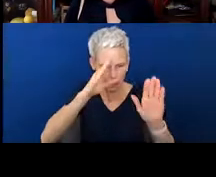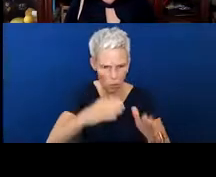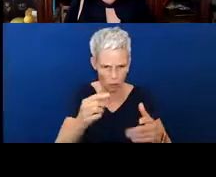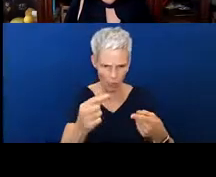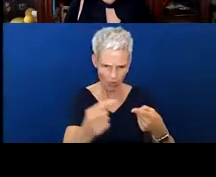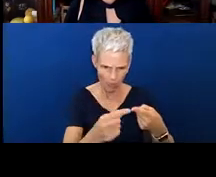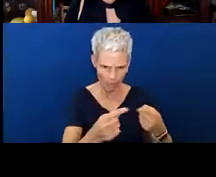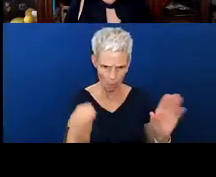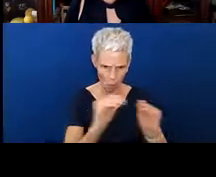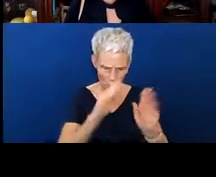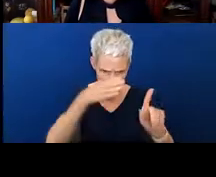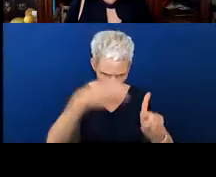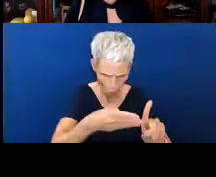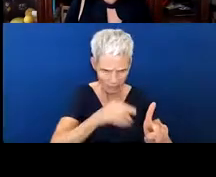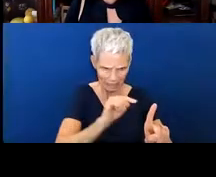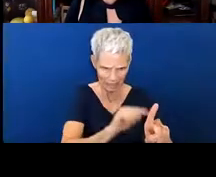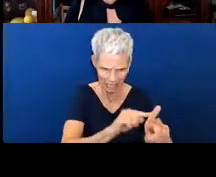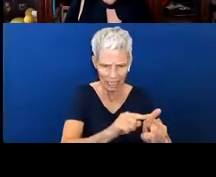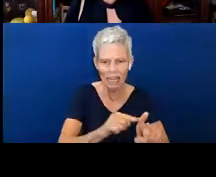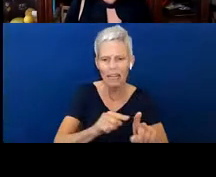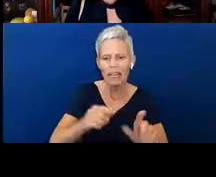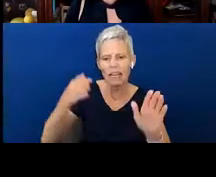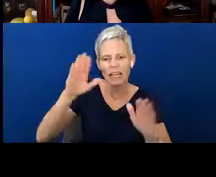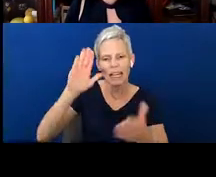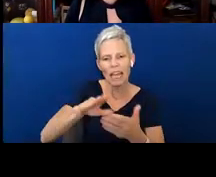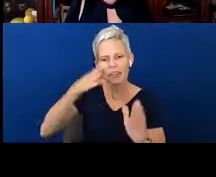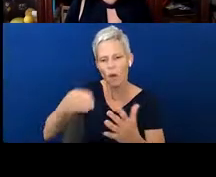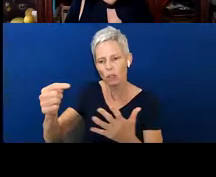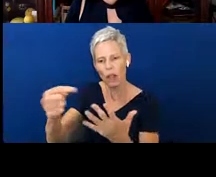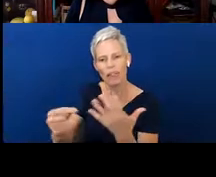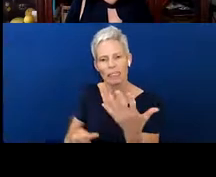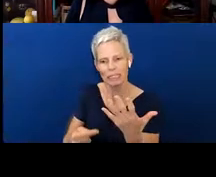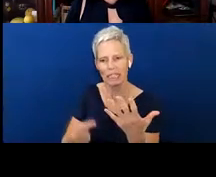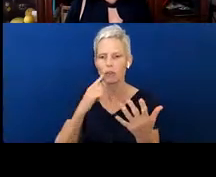And again, to acknowledge the strengths and the successes and the joys that our children